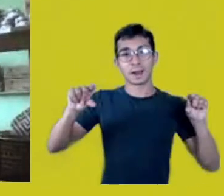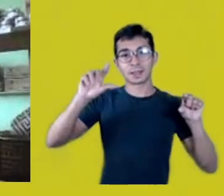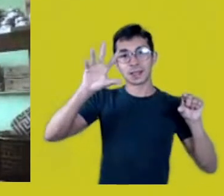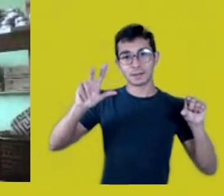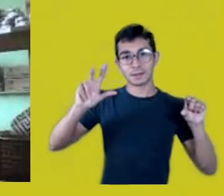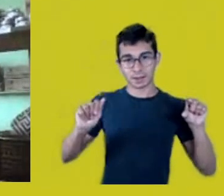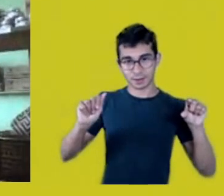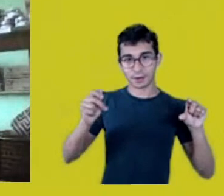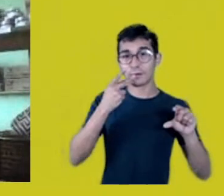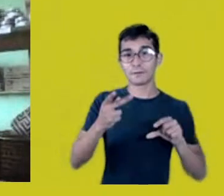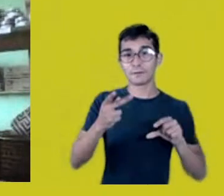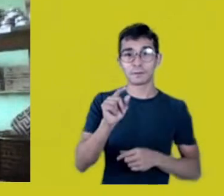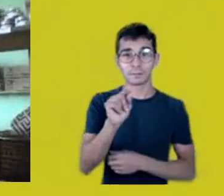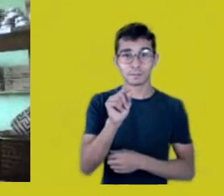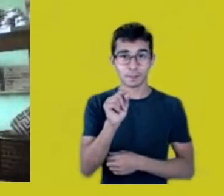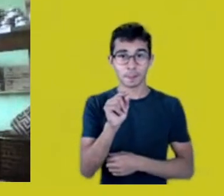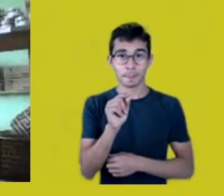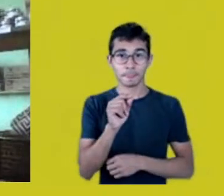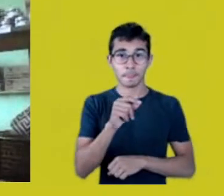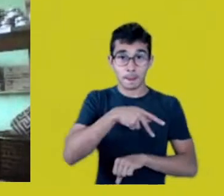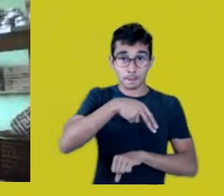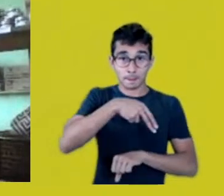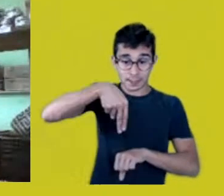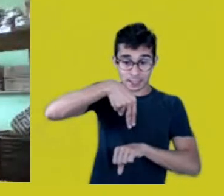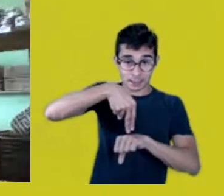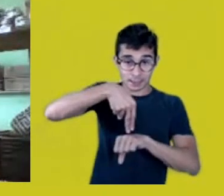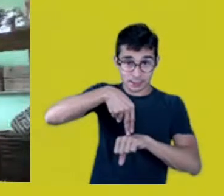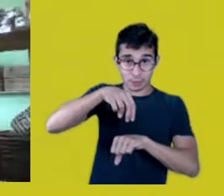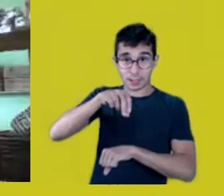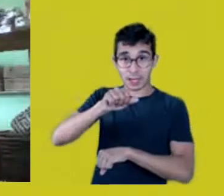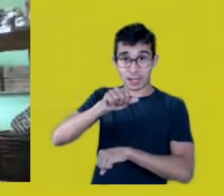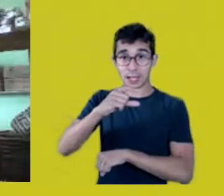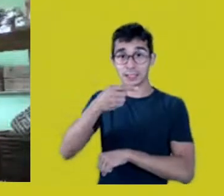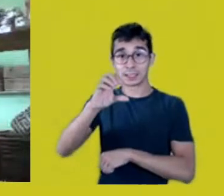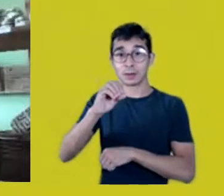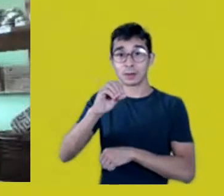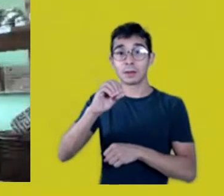“Nations are forests, they’re not orchards.”